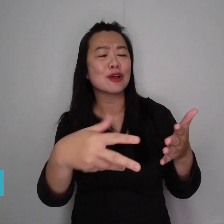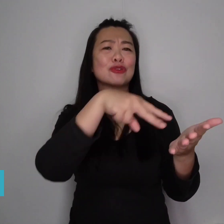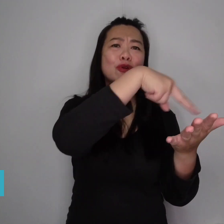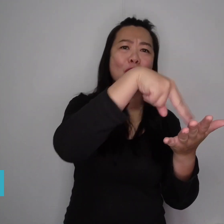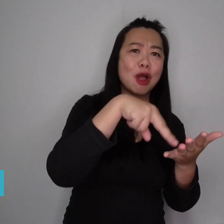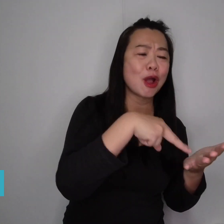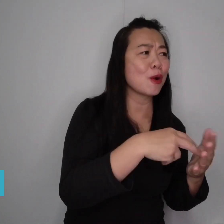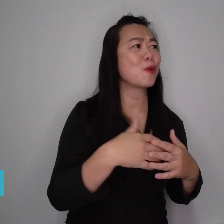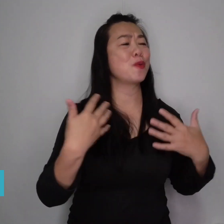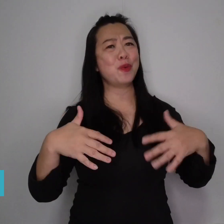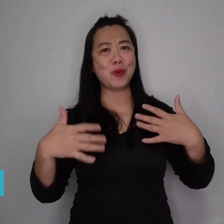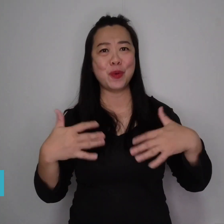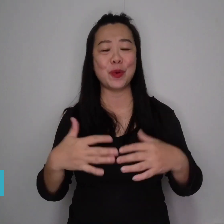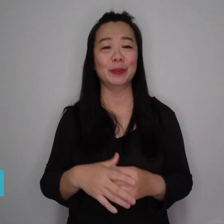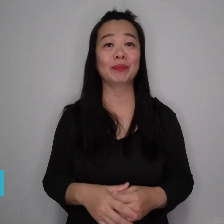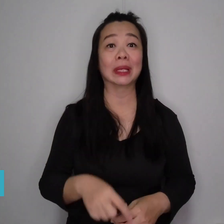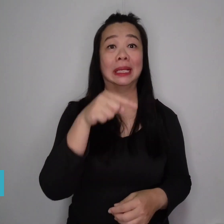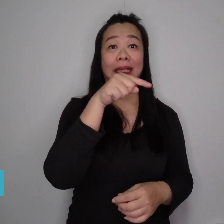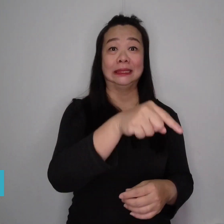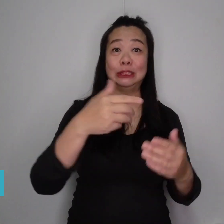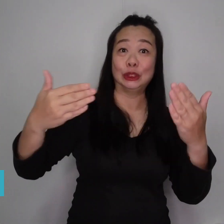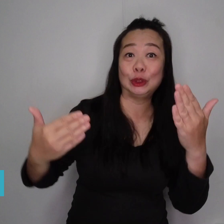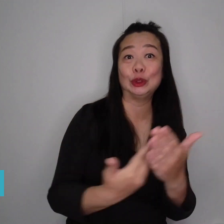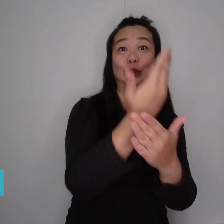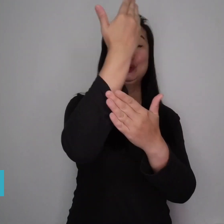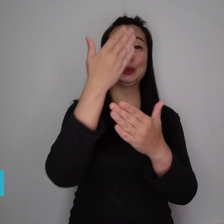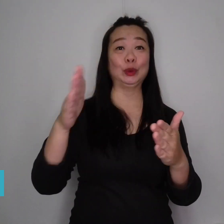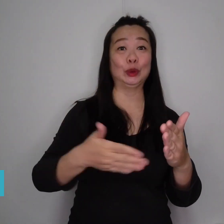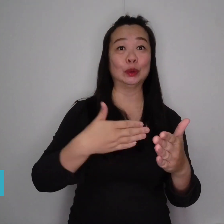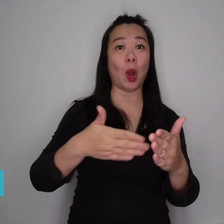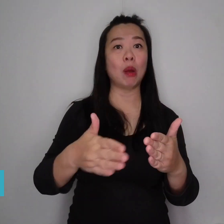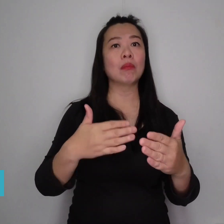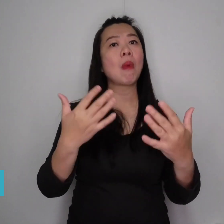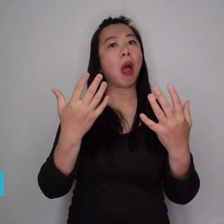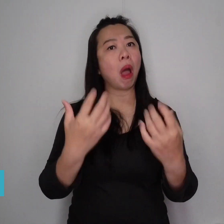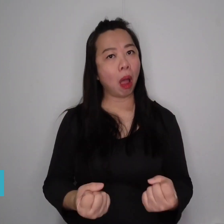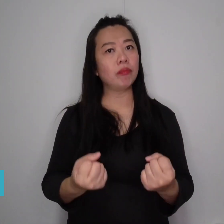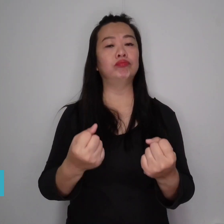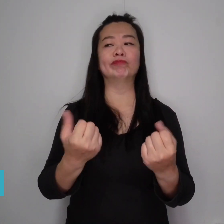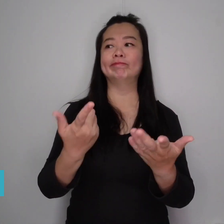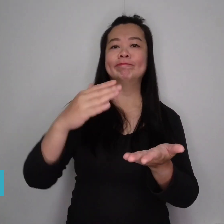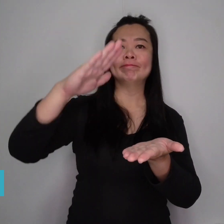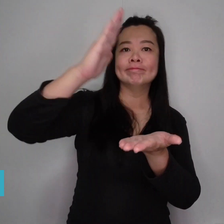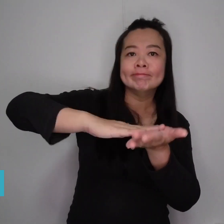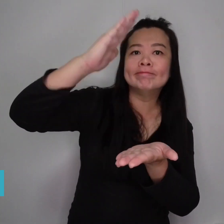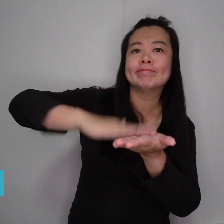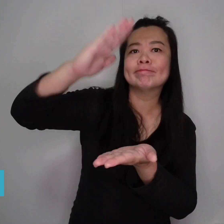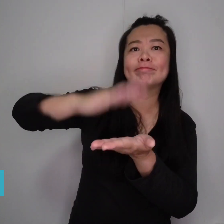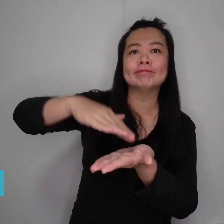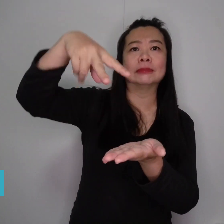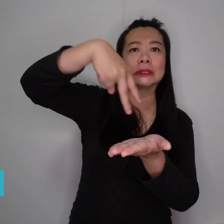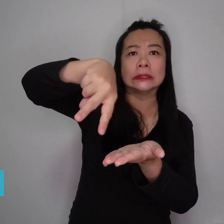choreography. The new song has a catchy rhythm and